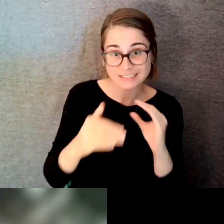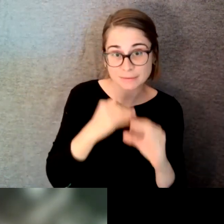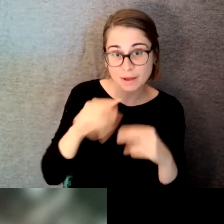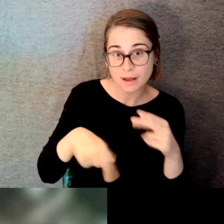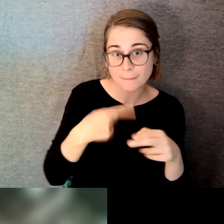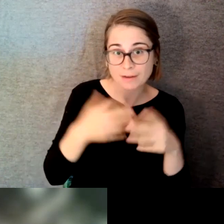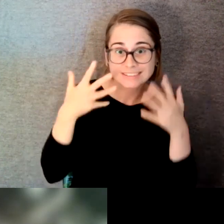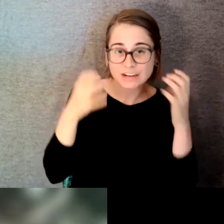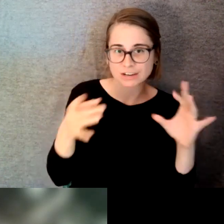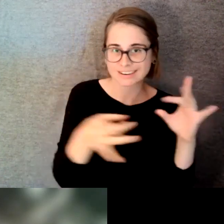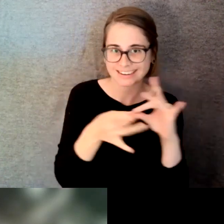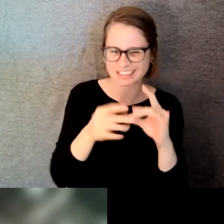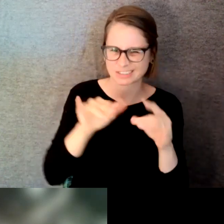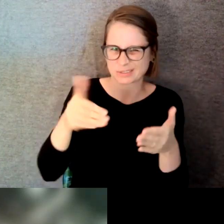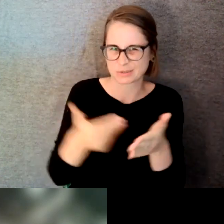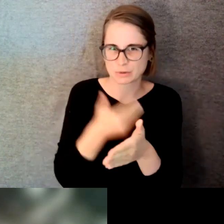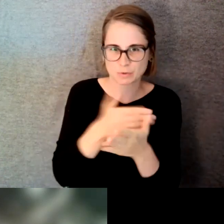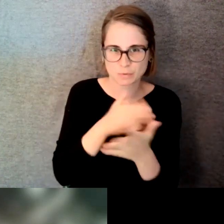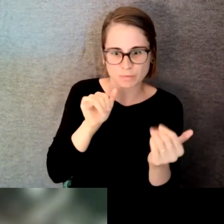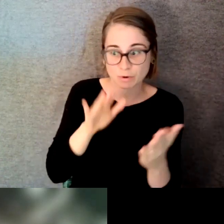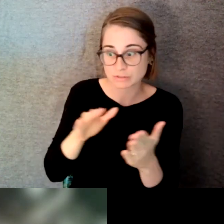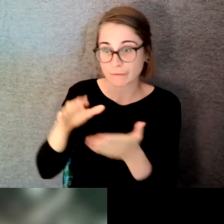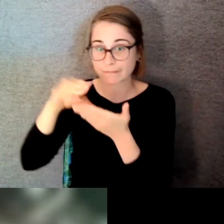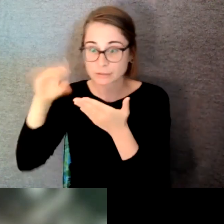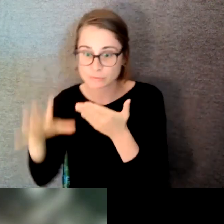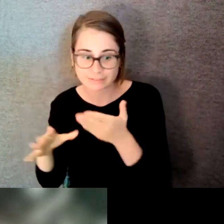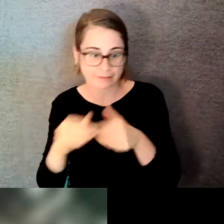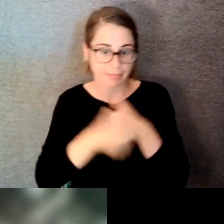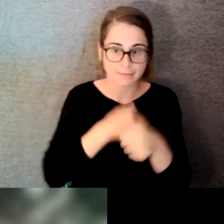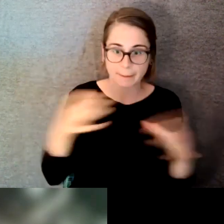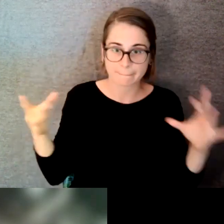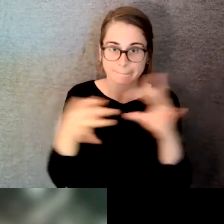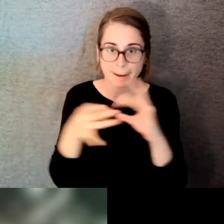out to alumni for mentoring opportunities and for alumni to connect with one another.